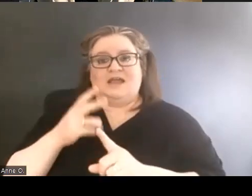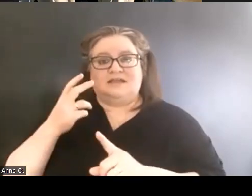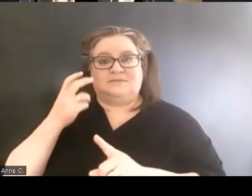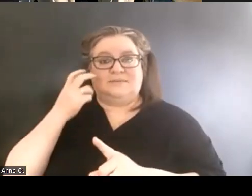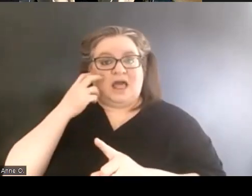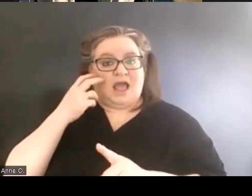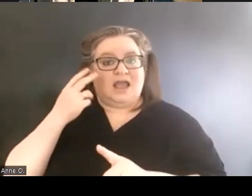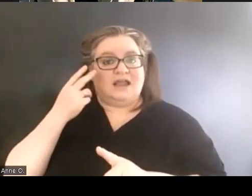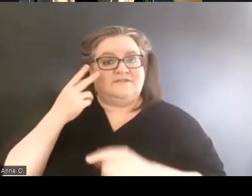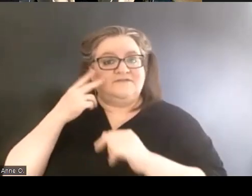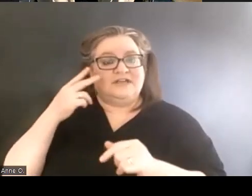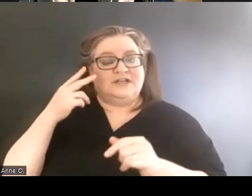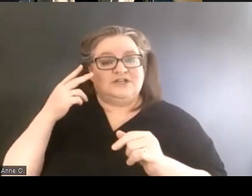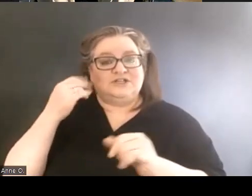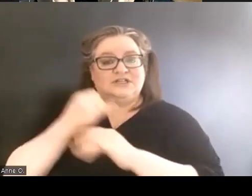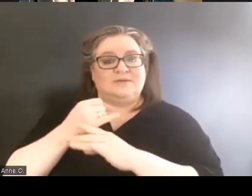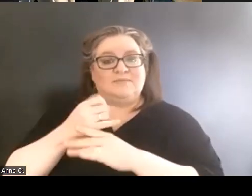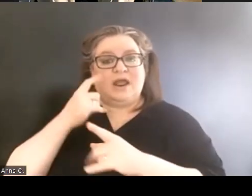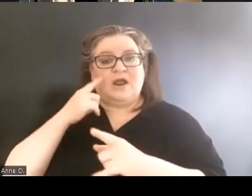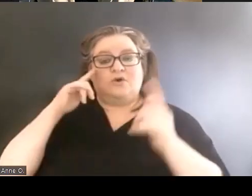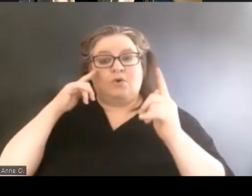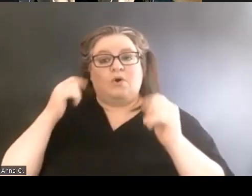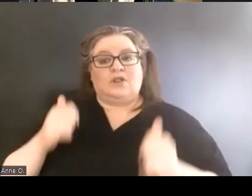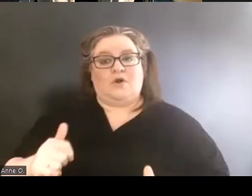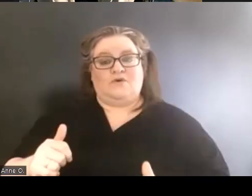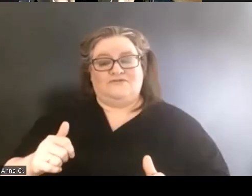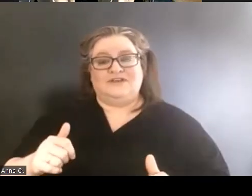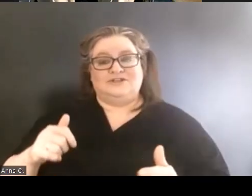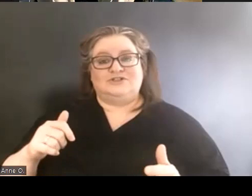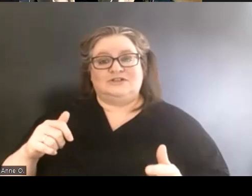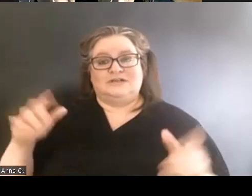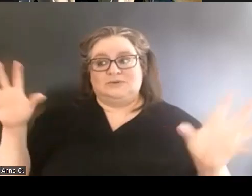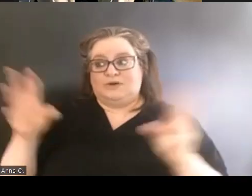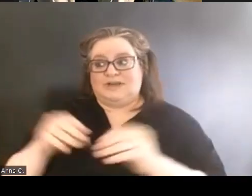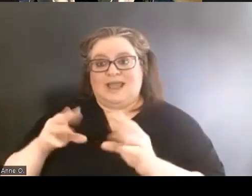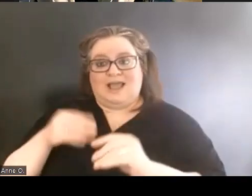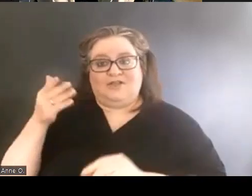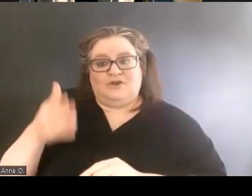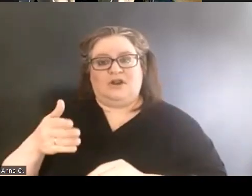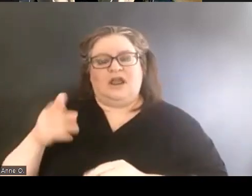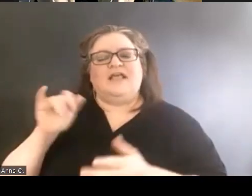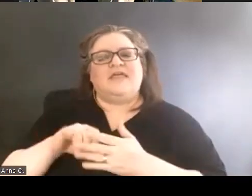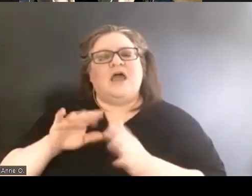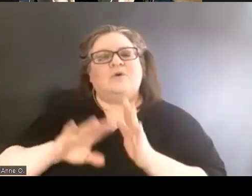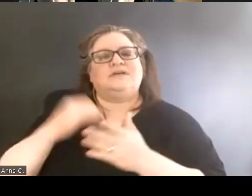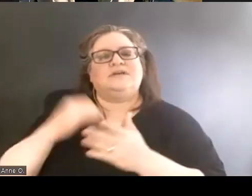or low vision gathered. Originally it was designed to be a resource center space,